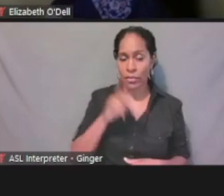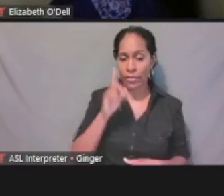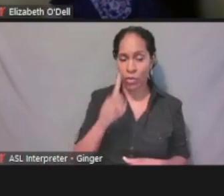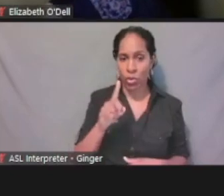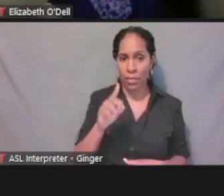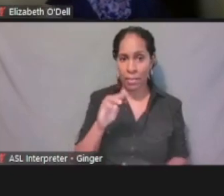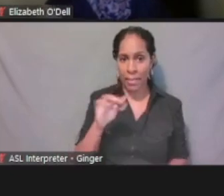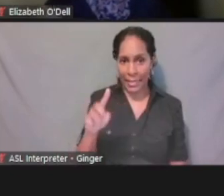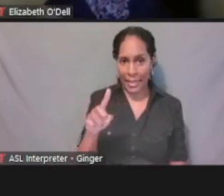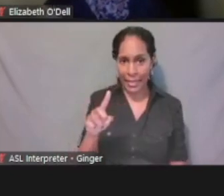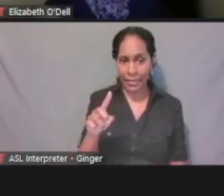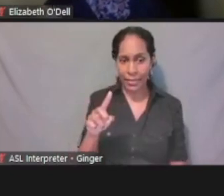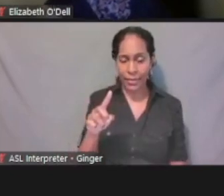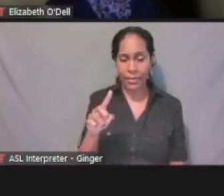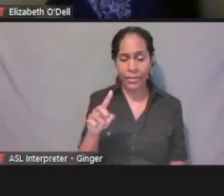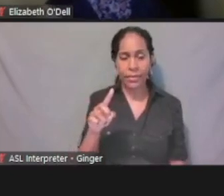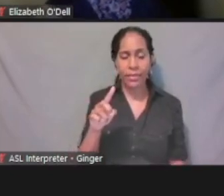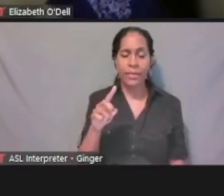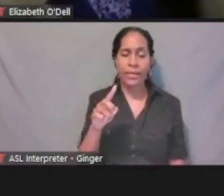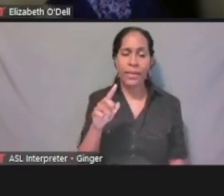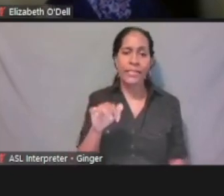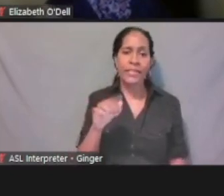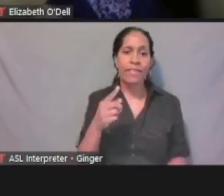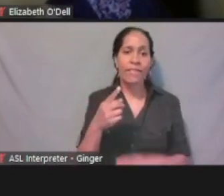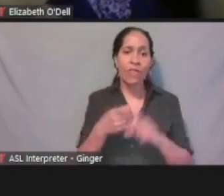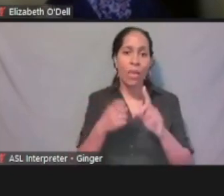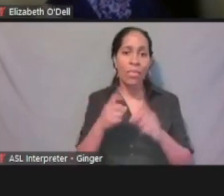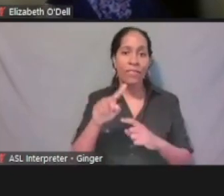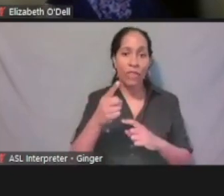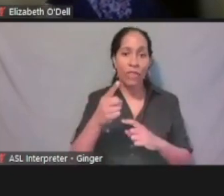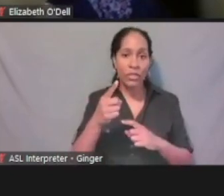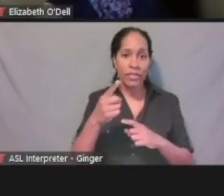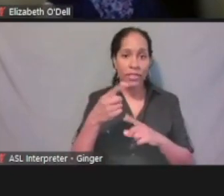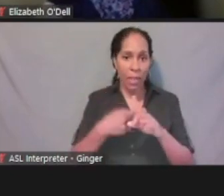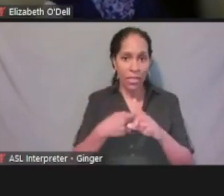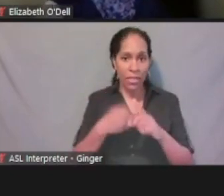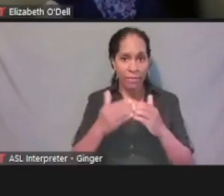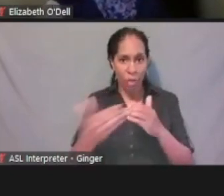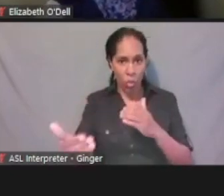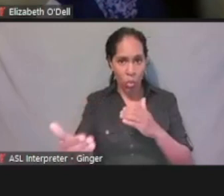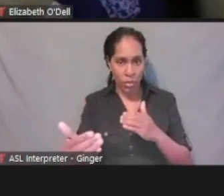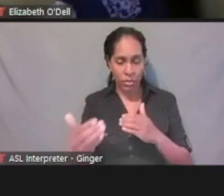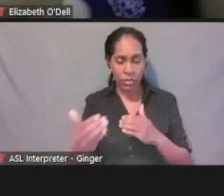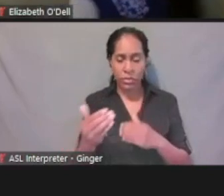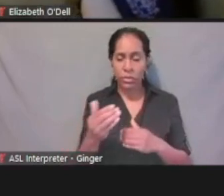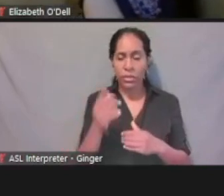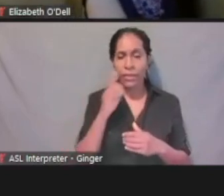from the 1st of the month forward. Now if I had for whatever reason had a medical expense